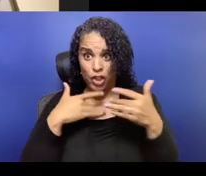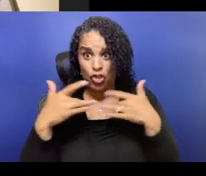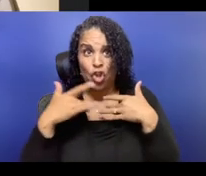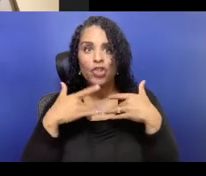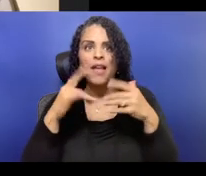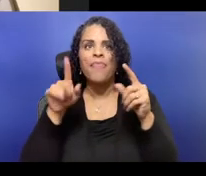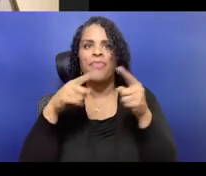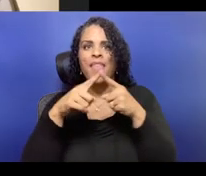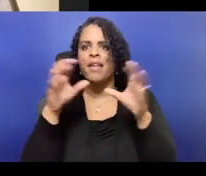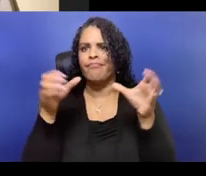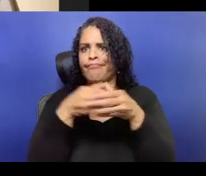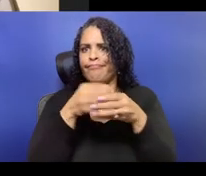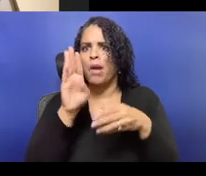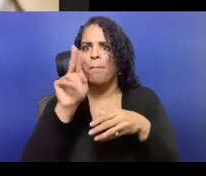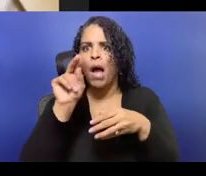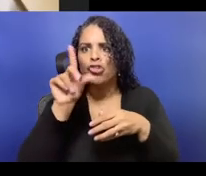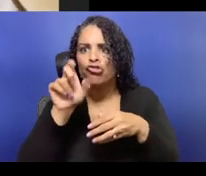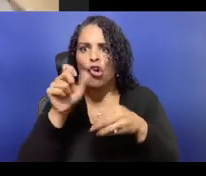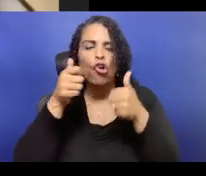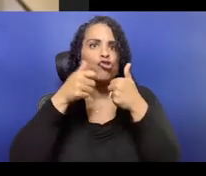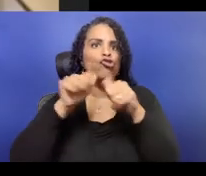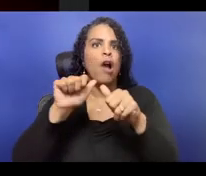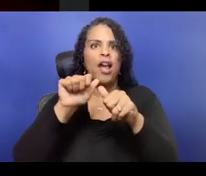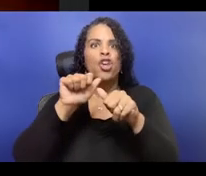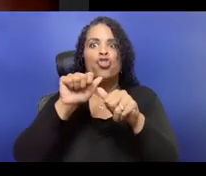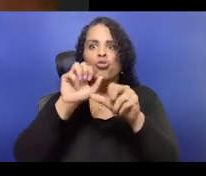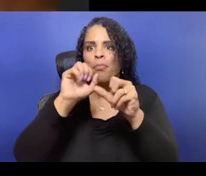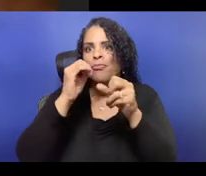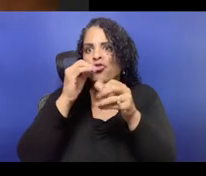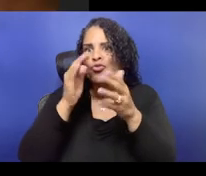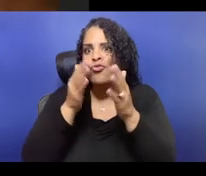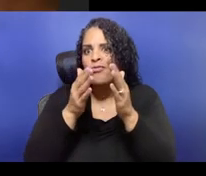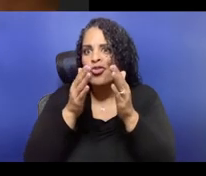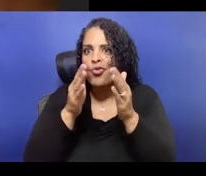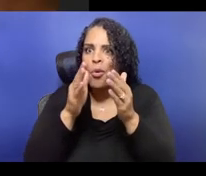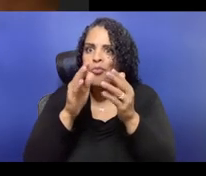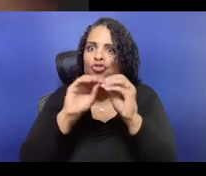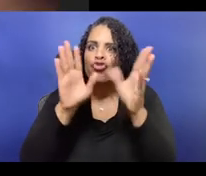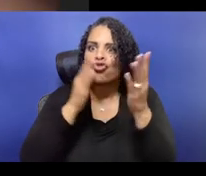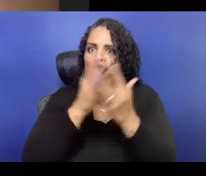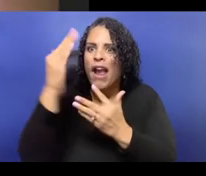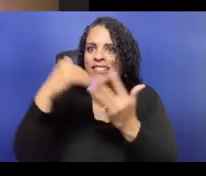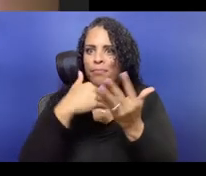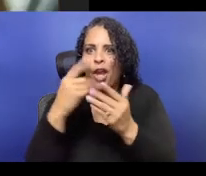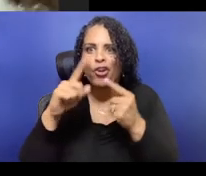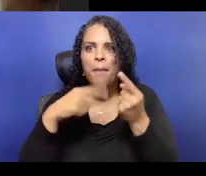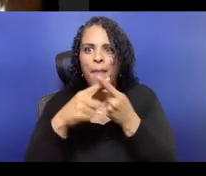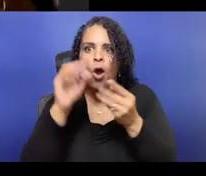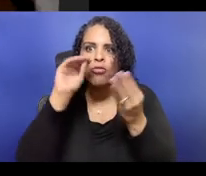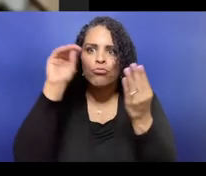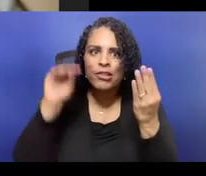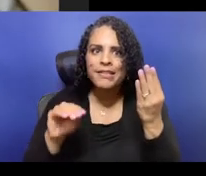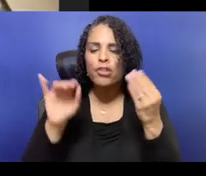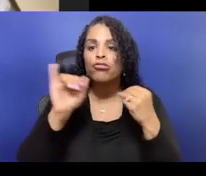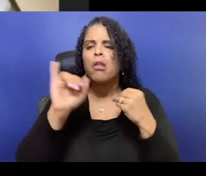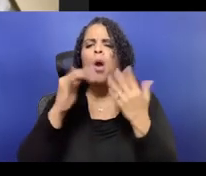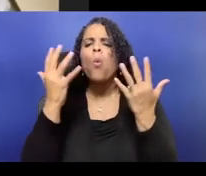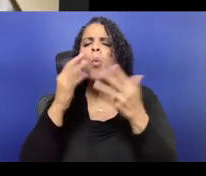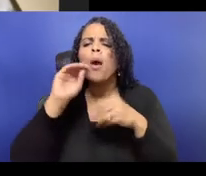And like, then seeing this, like realizing like $18 doesn't even cover our current budget.